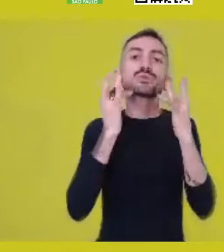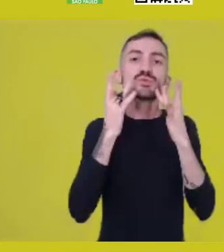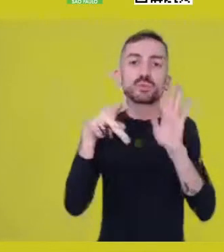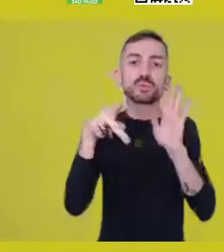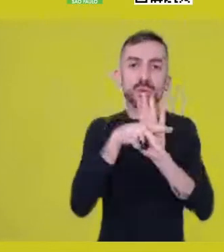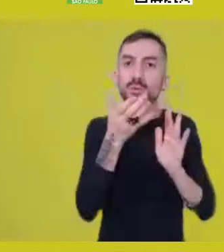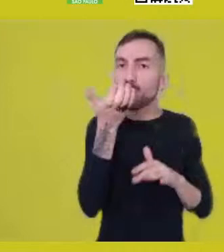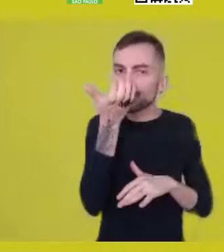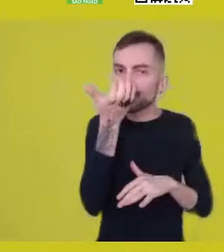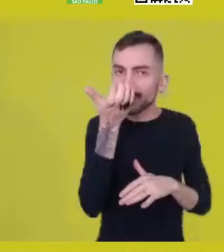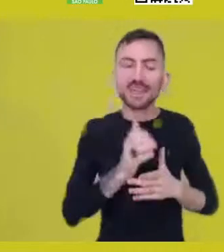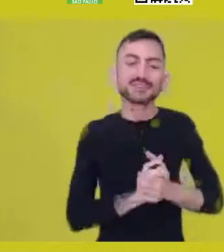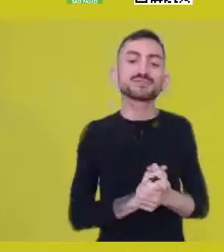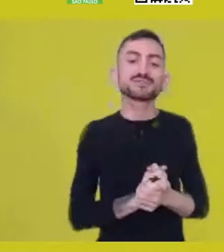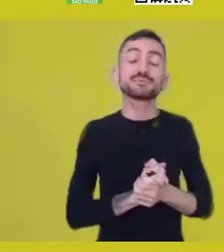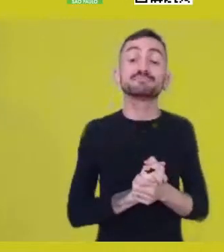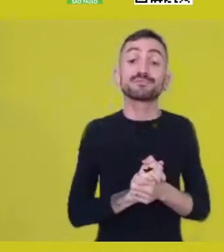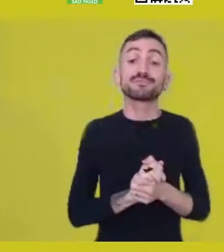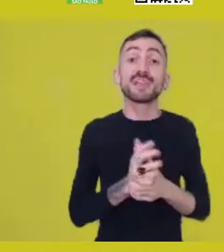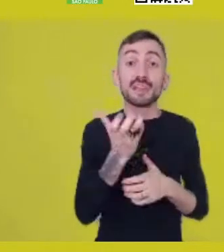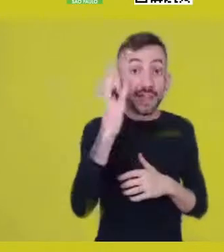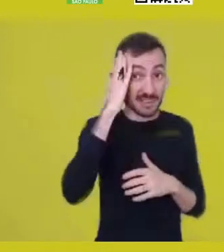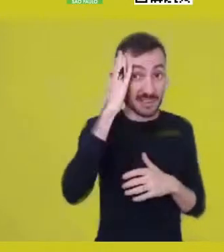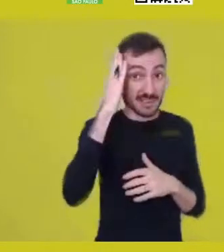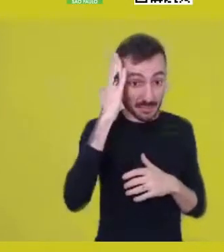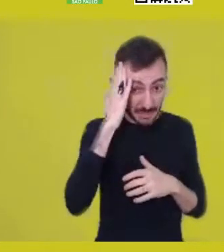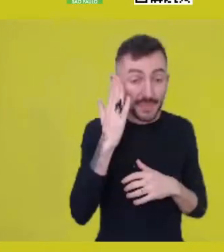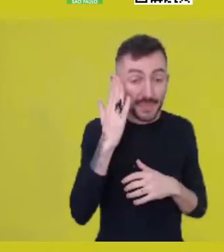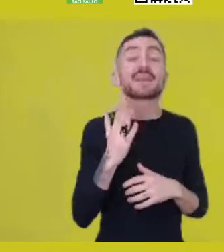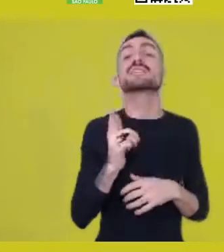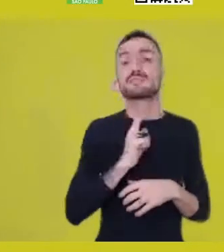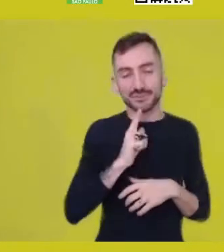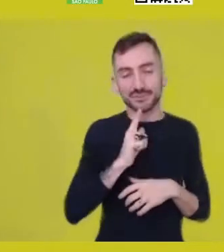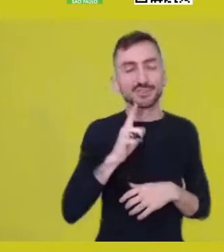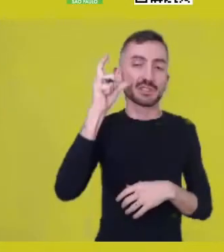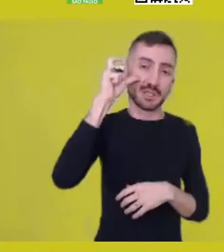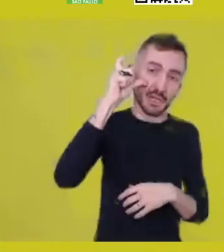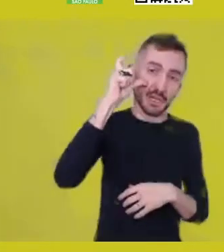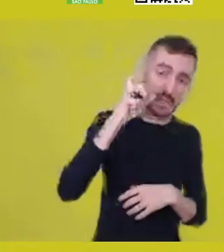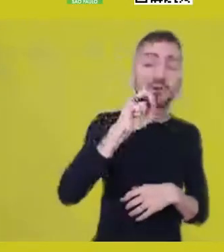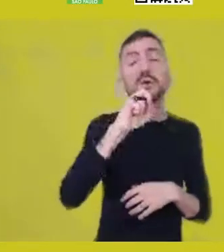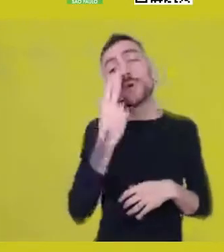More info about all that on our Instagram, Twitter, cptsesc,